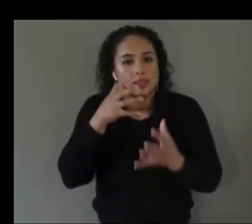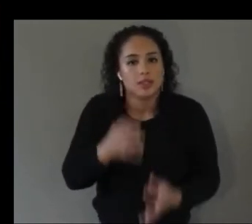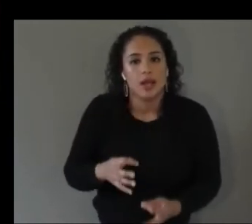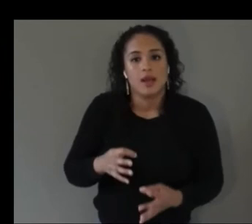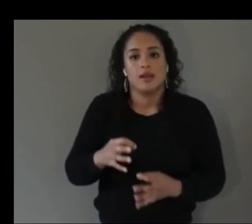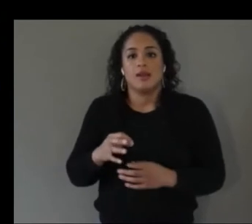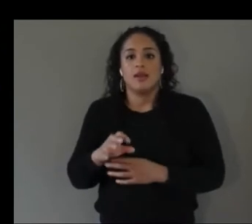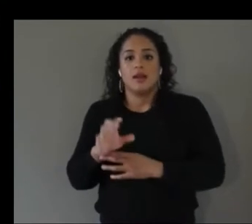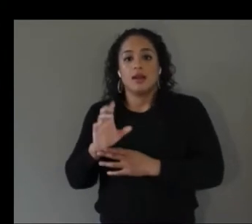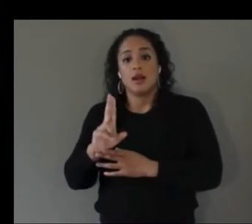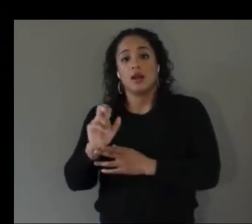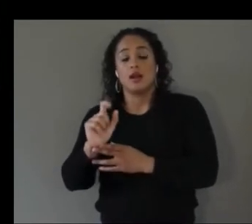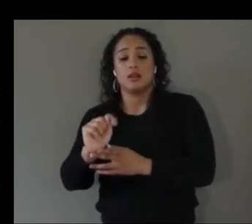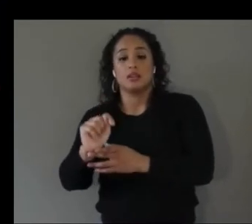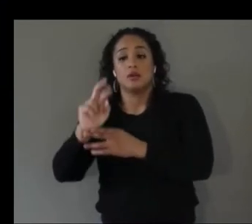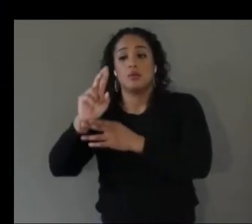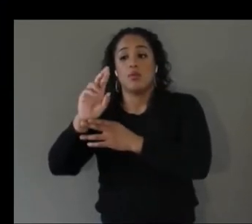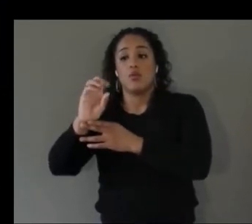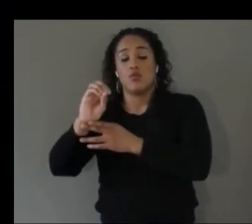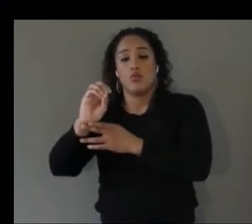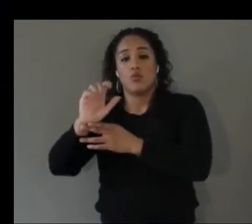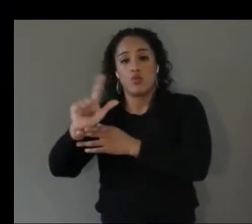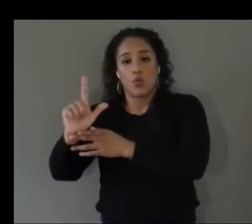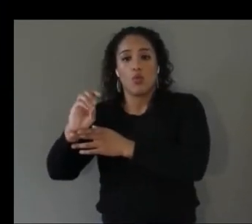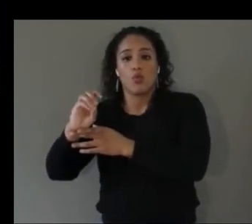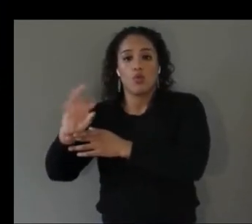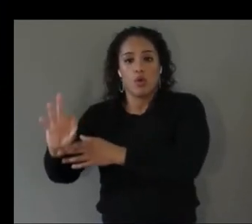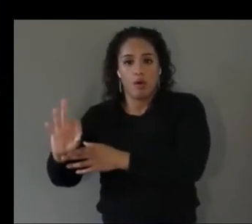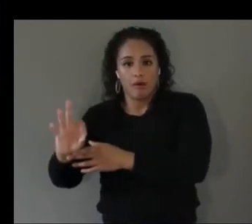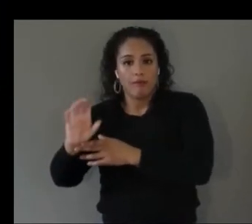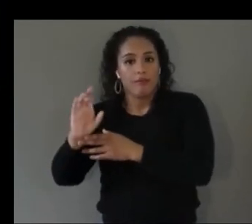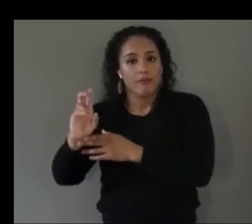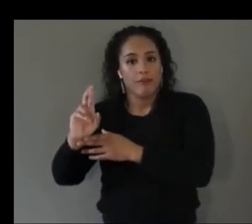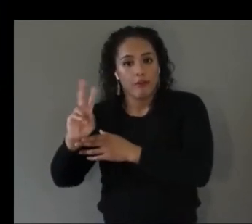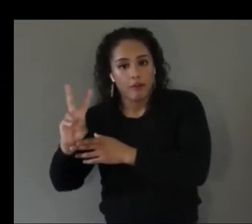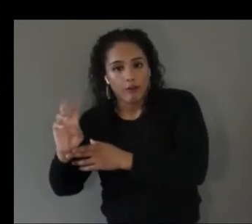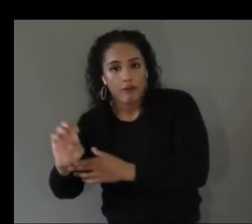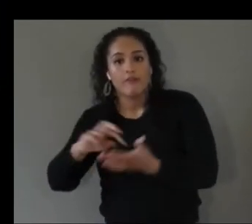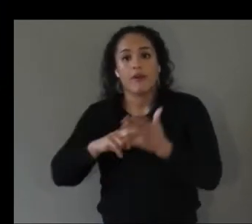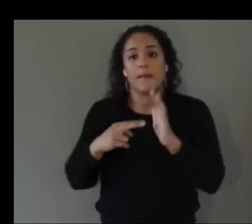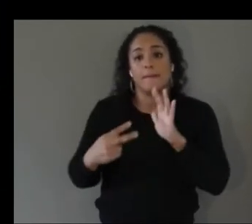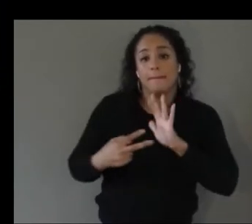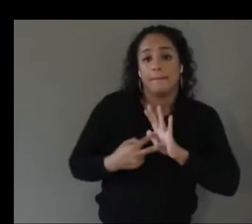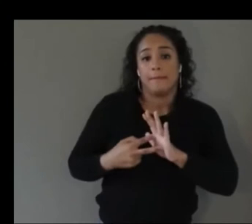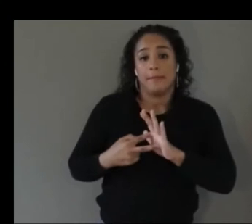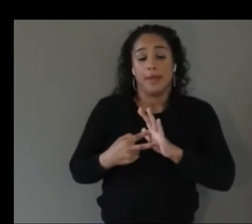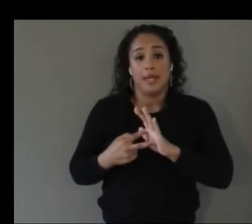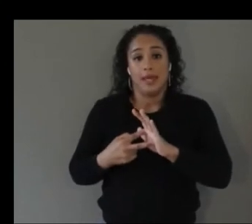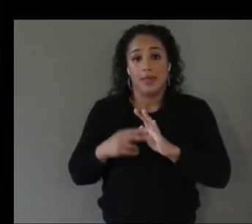the opposite side of the table sound quieter than the closer side of the table but once we got there